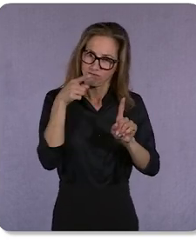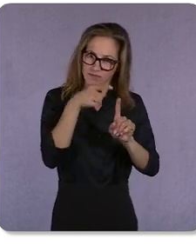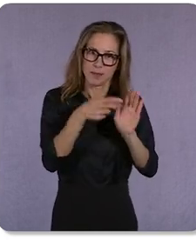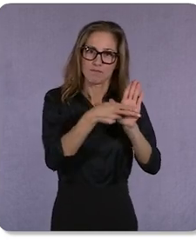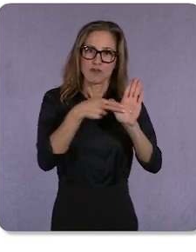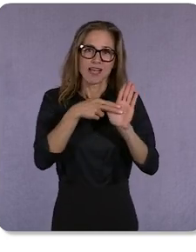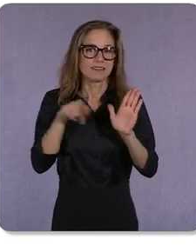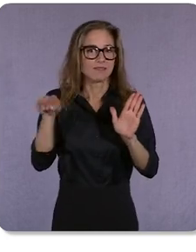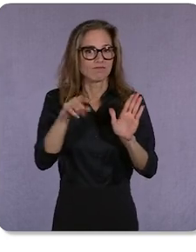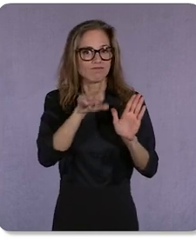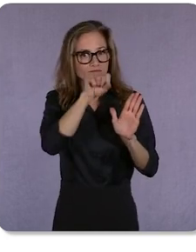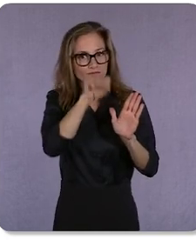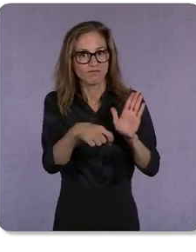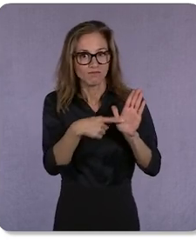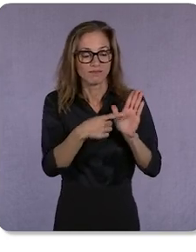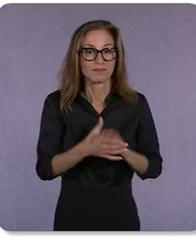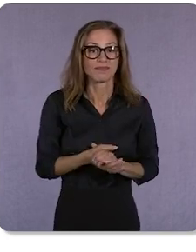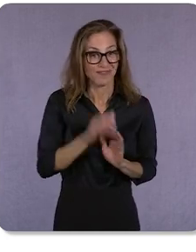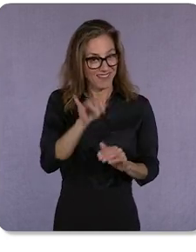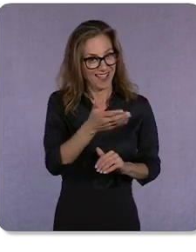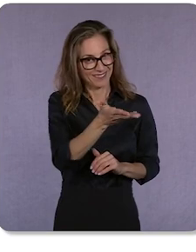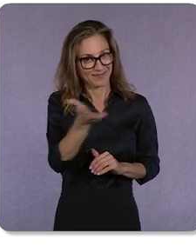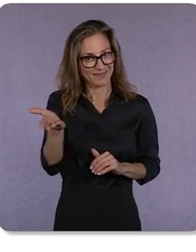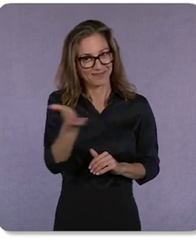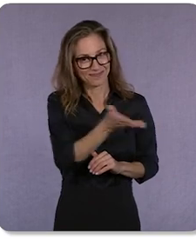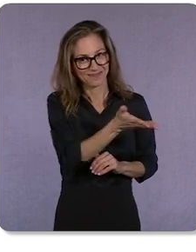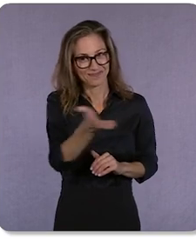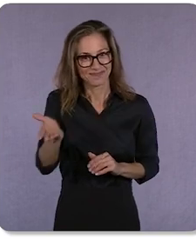That’s where you come in. With a more visual experience, we’ll